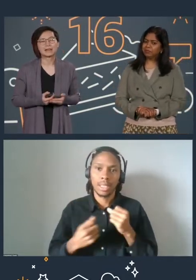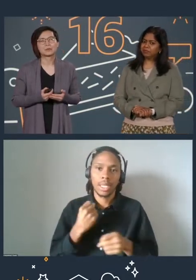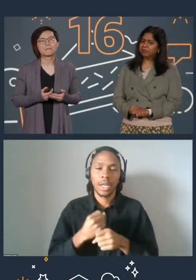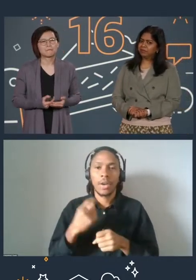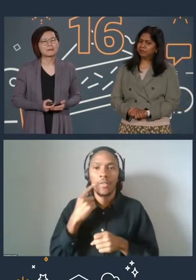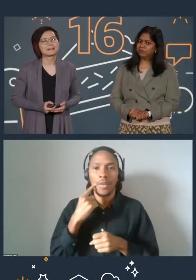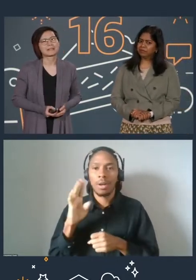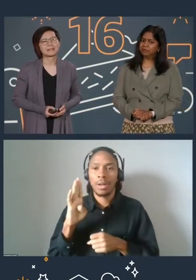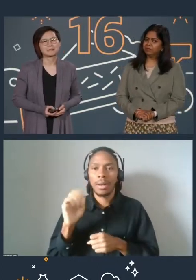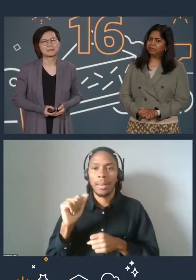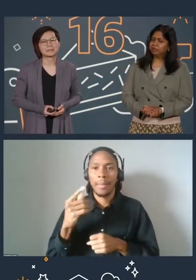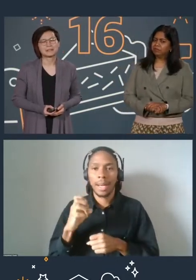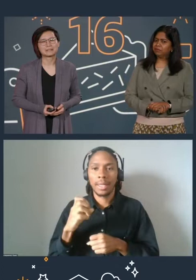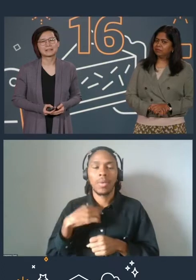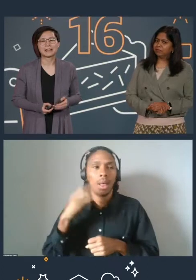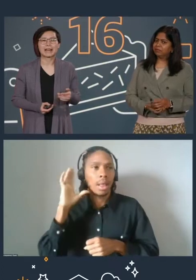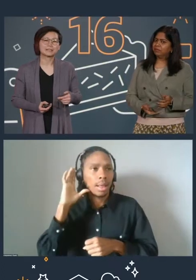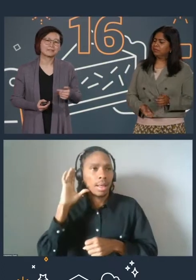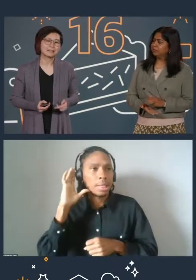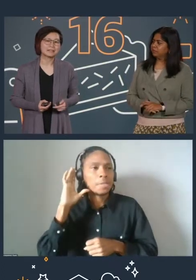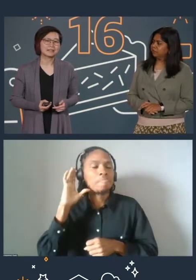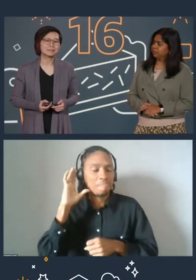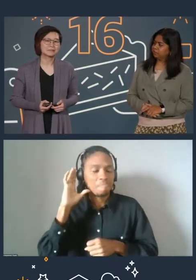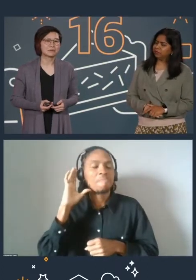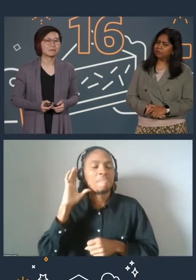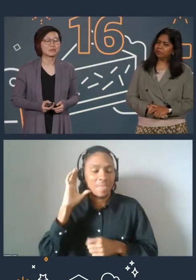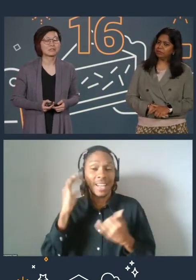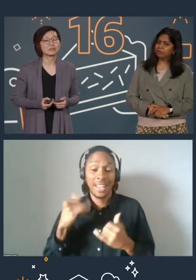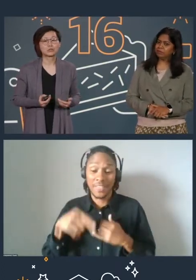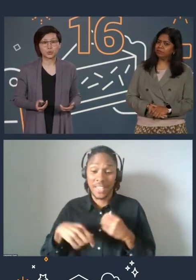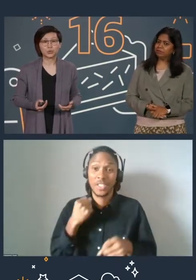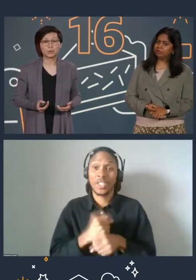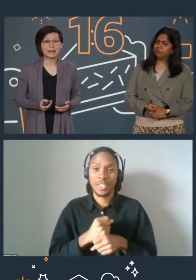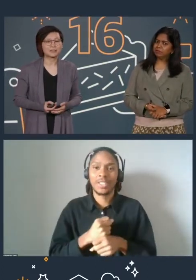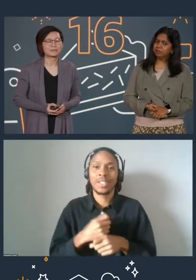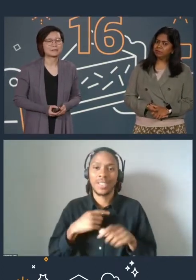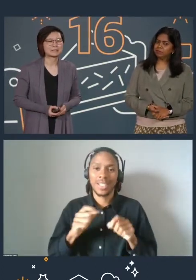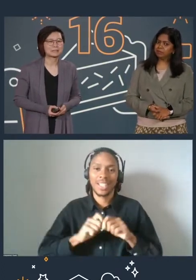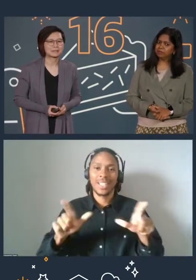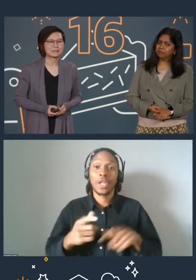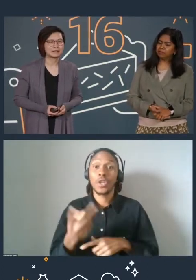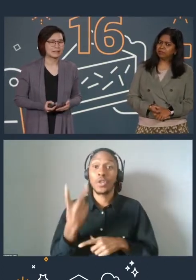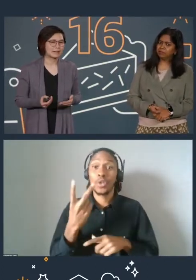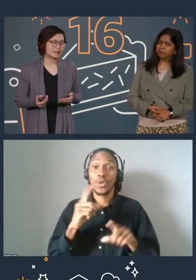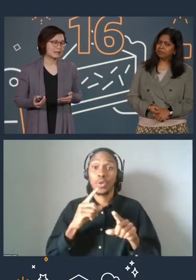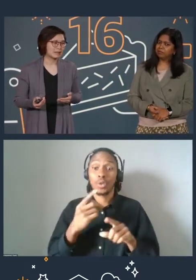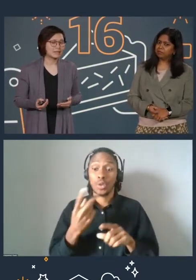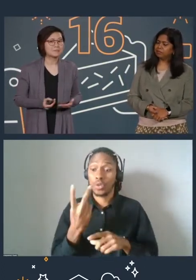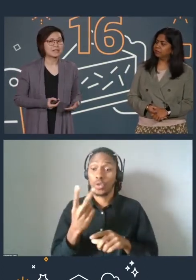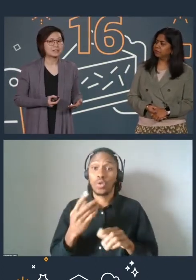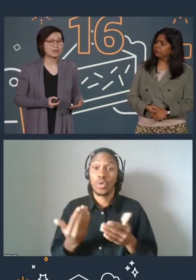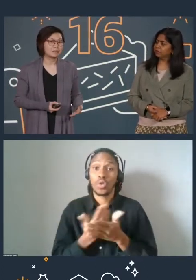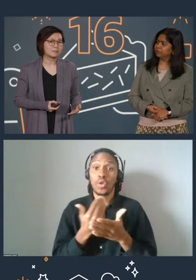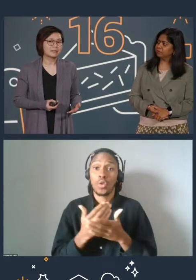and we are very excited to present that as of this year, we've launched two new badge offerings. These badges compliment